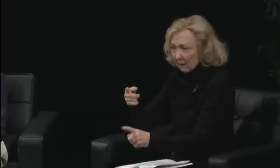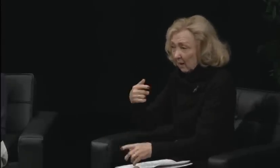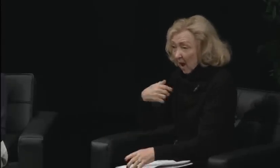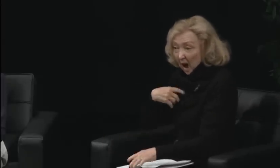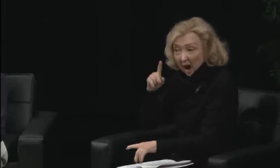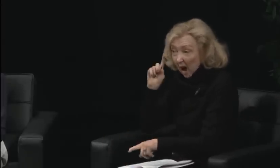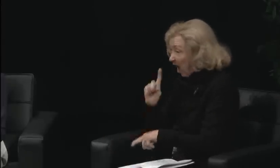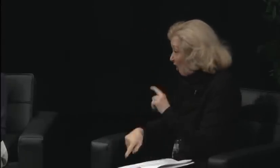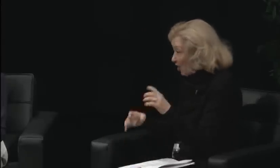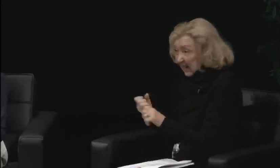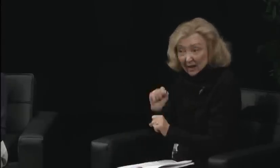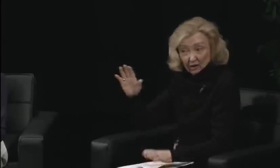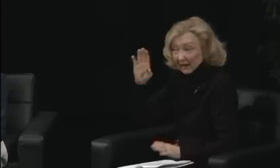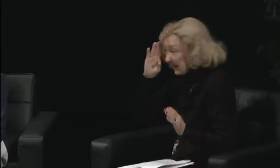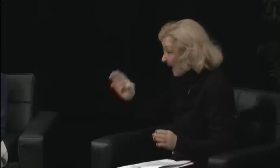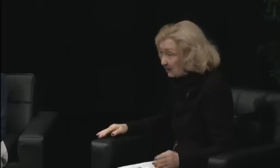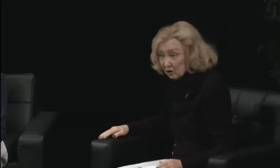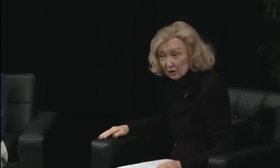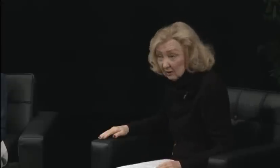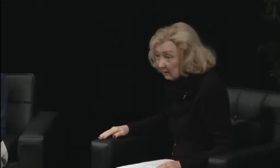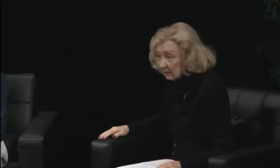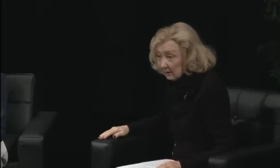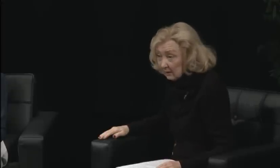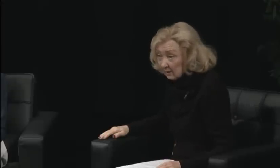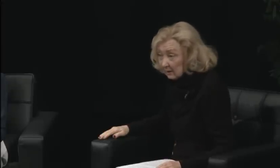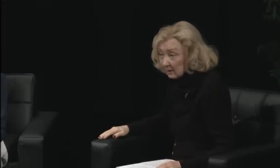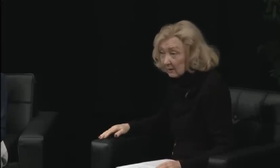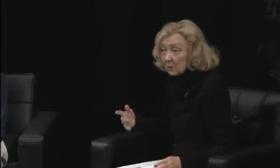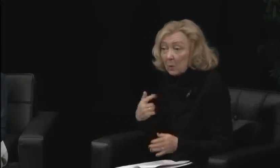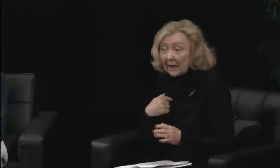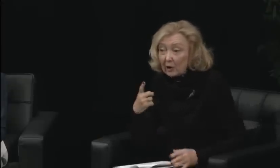I'd like to go back to that.